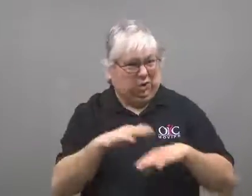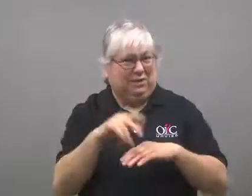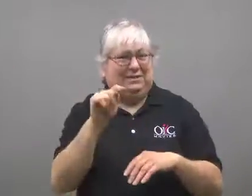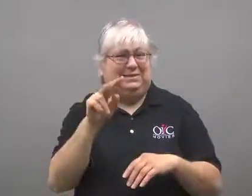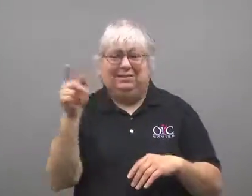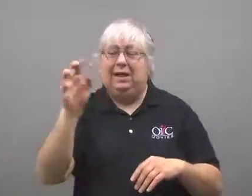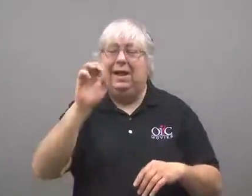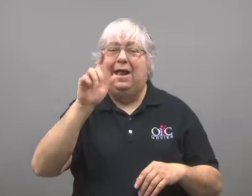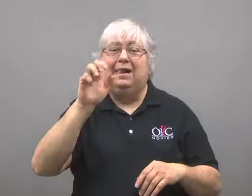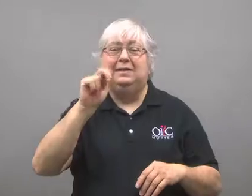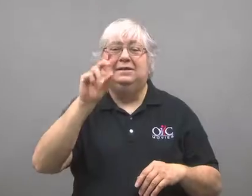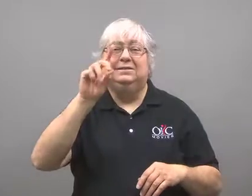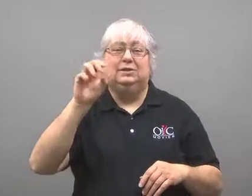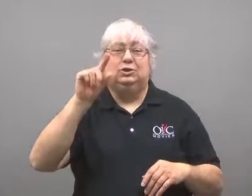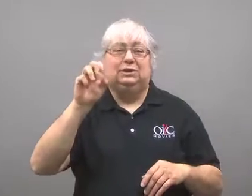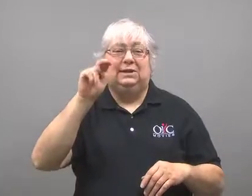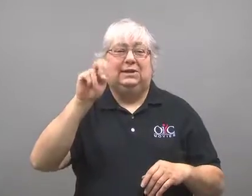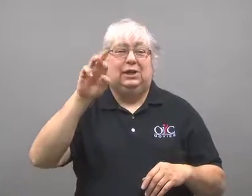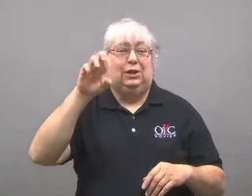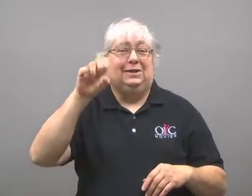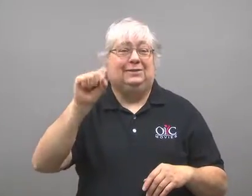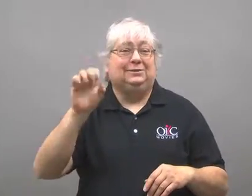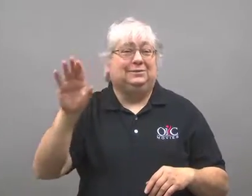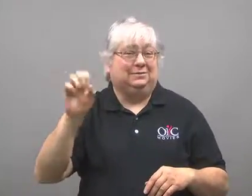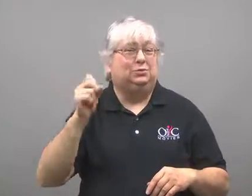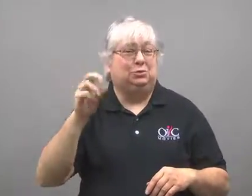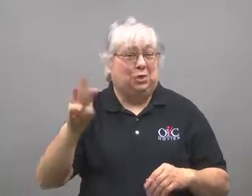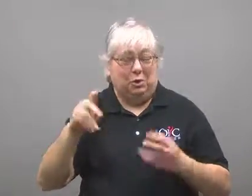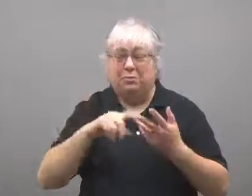It was featured on the Ellen DeGeneres Show, the Steve Harvey Show,